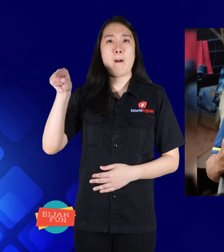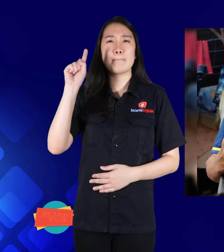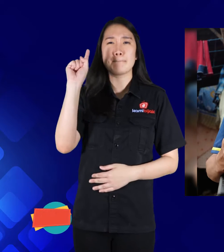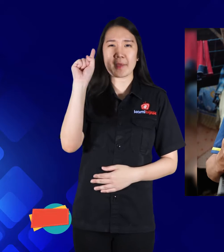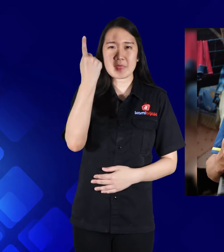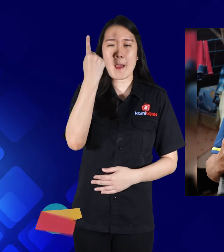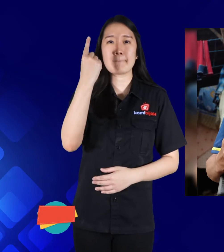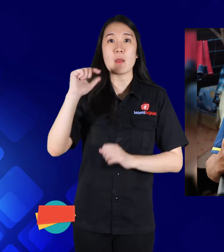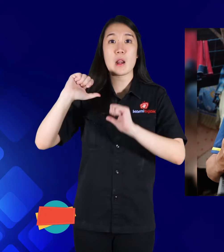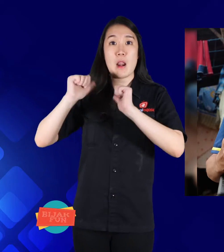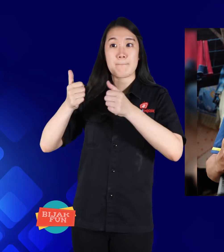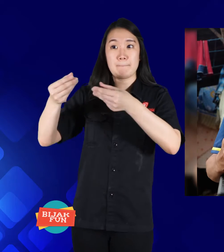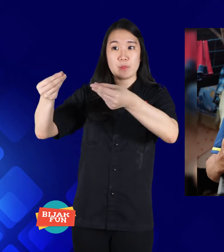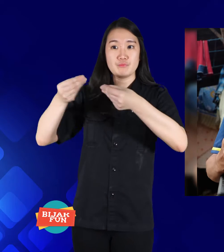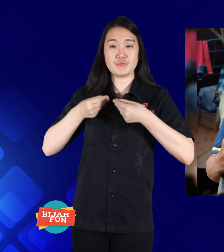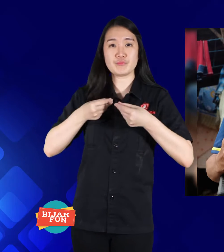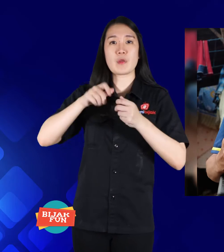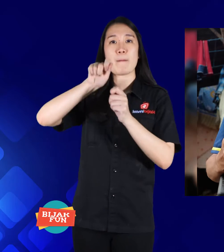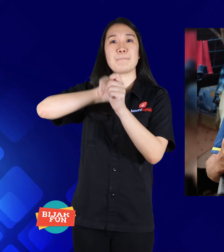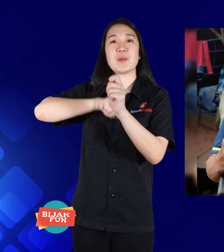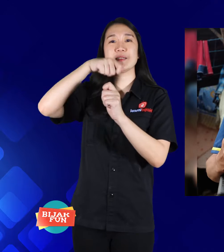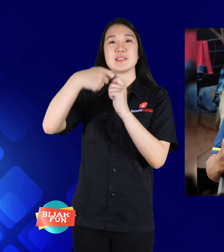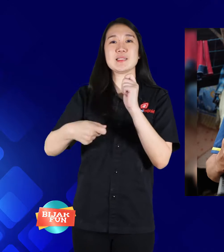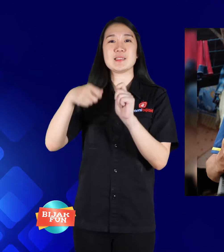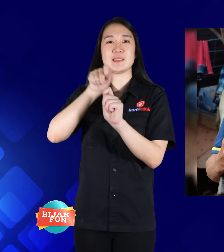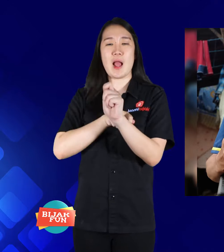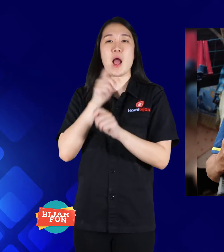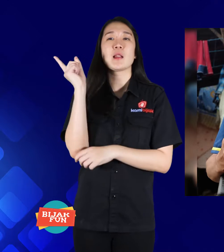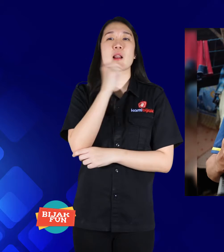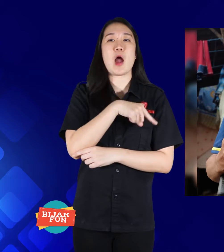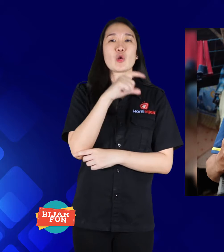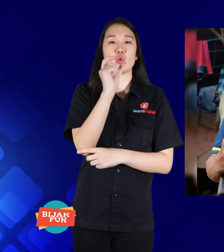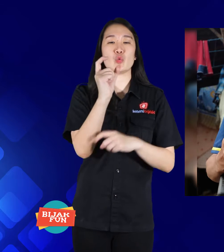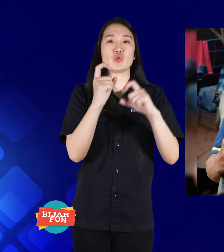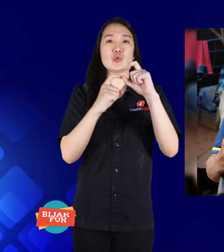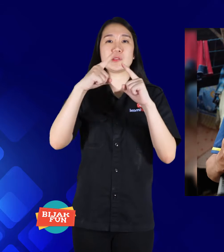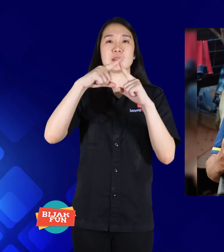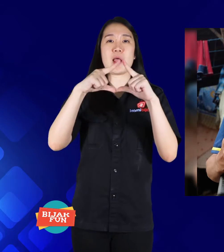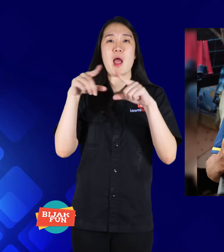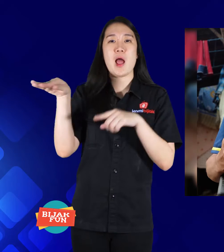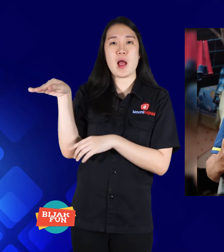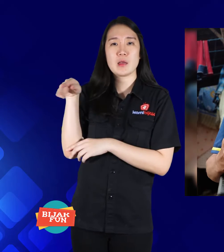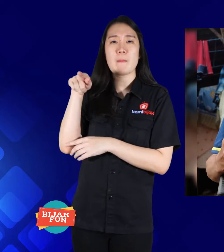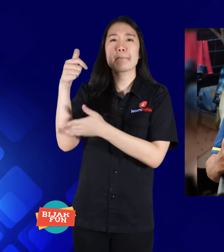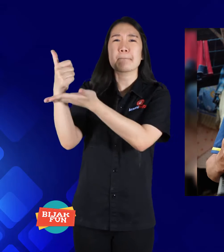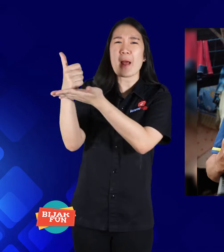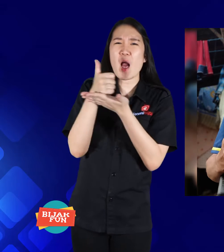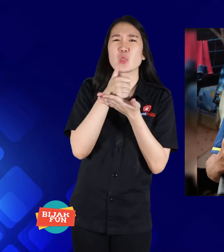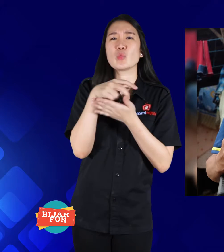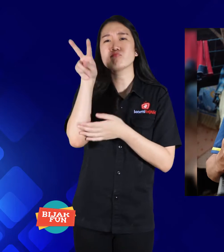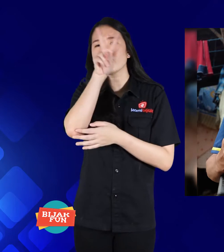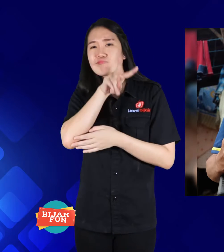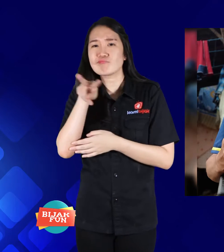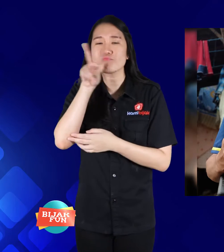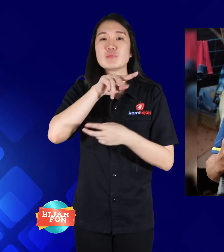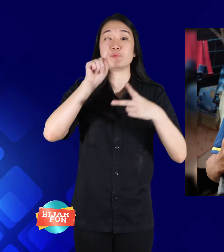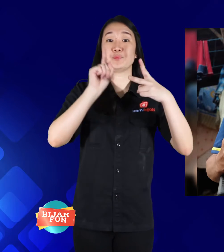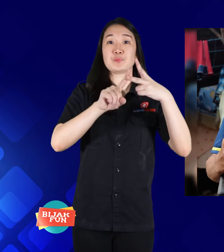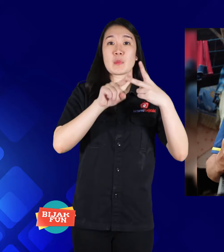First get bananas from Ustaz who helped find,